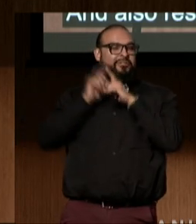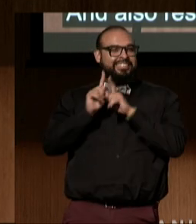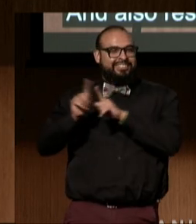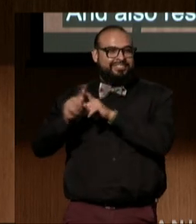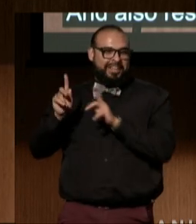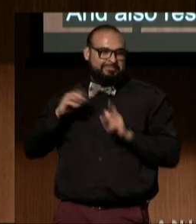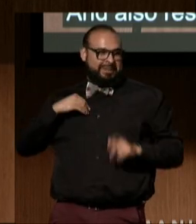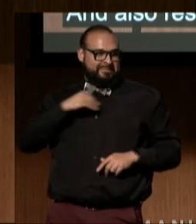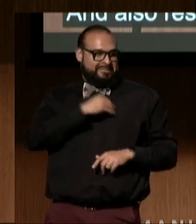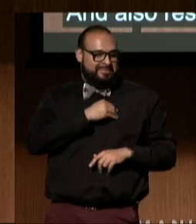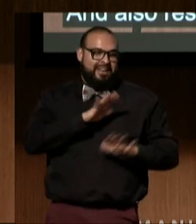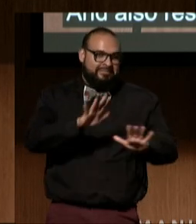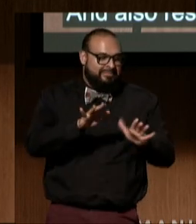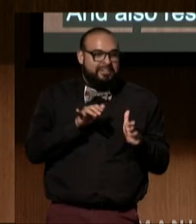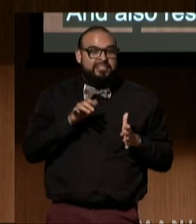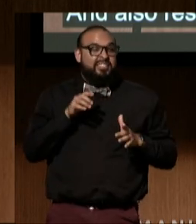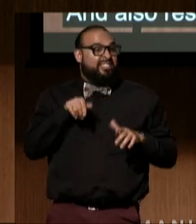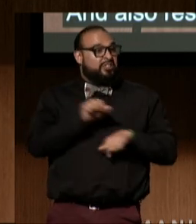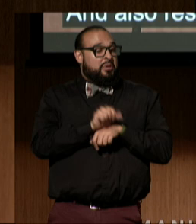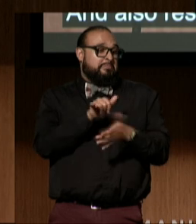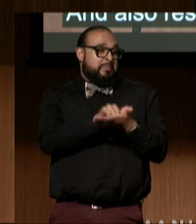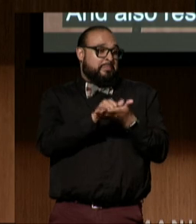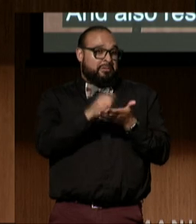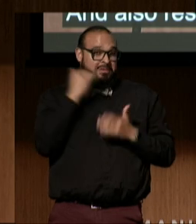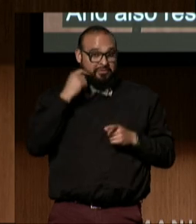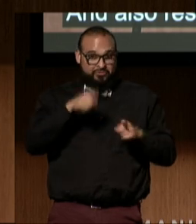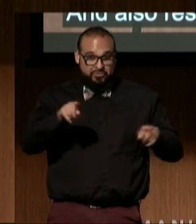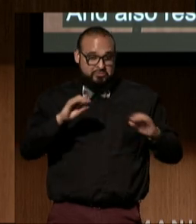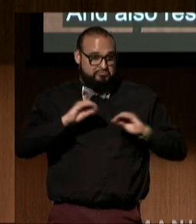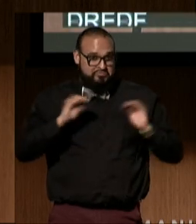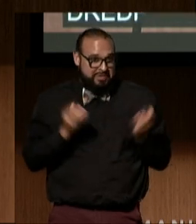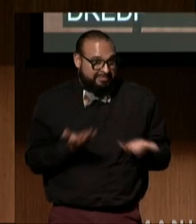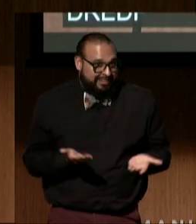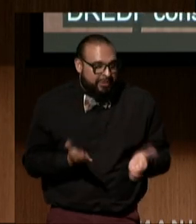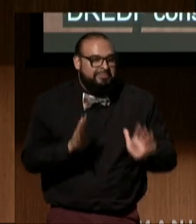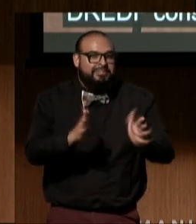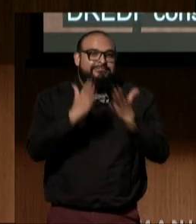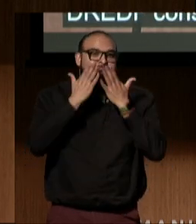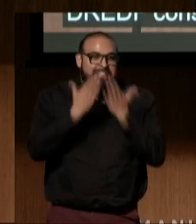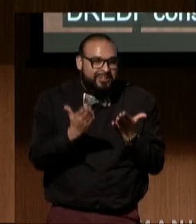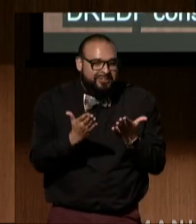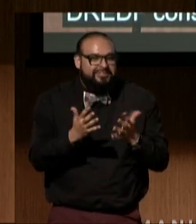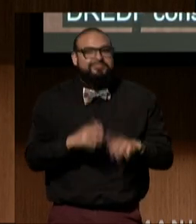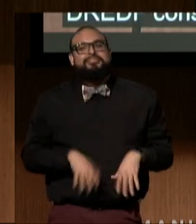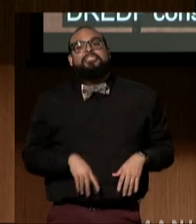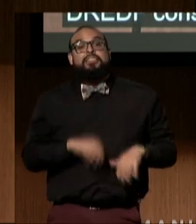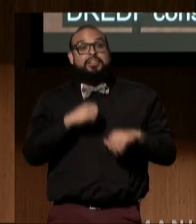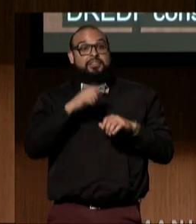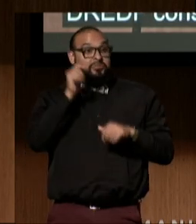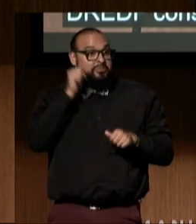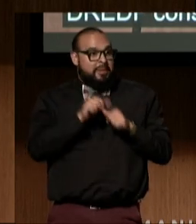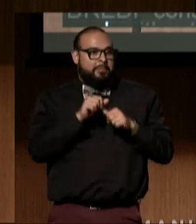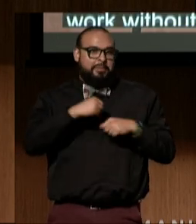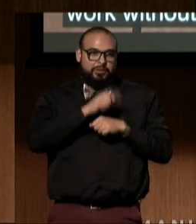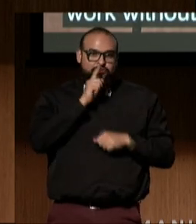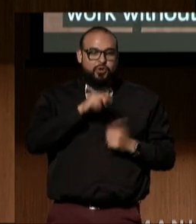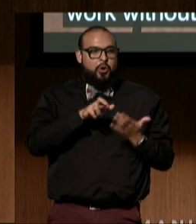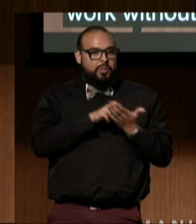We could not do any of this work without you. Thank you. And please make sure you're registered to vote and have a voting plan.